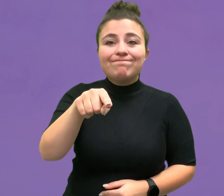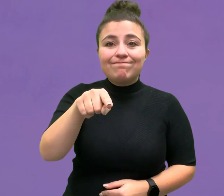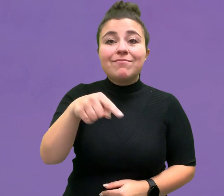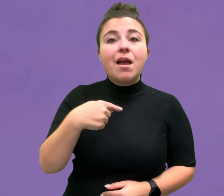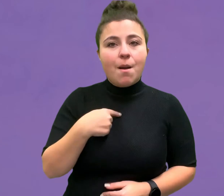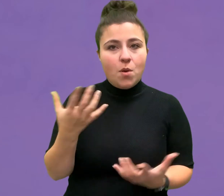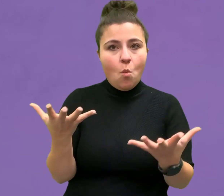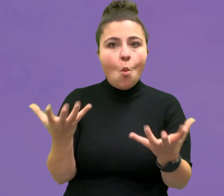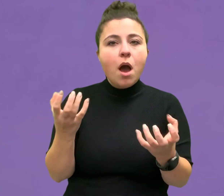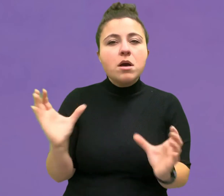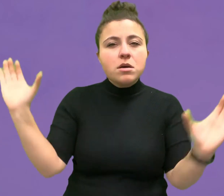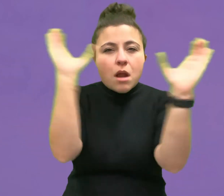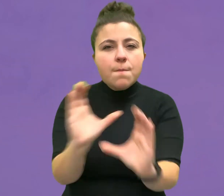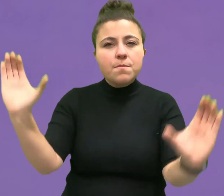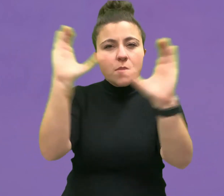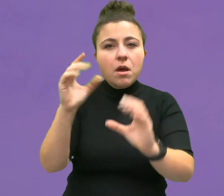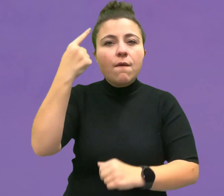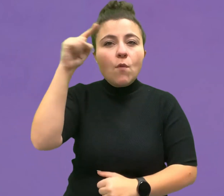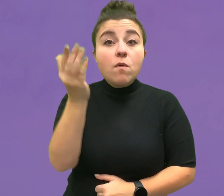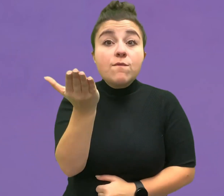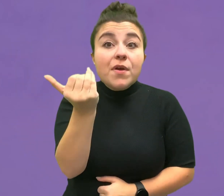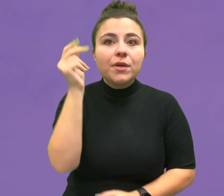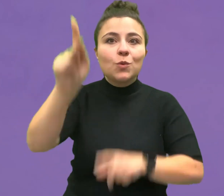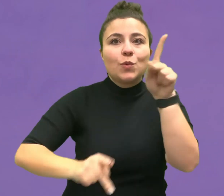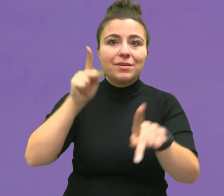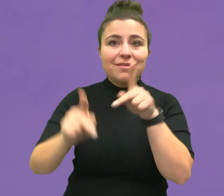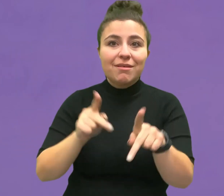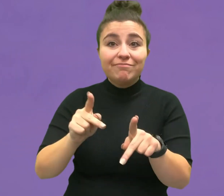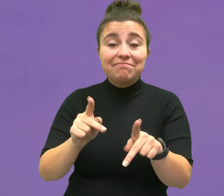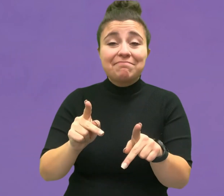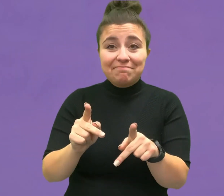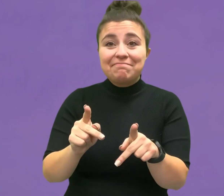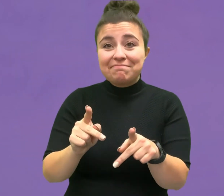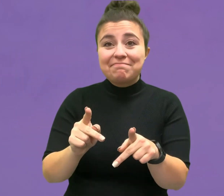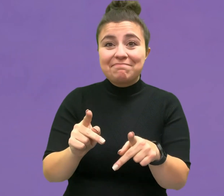I am looking for 15 people to participate.